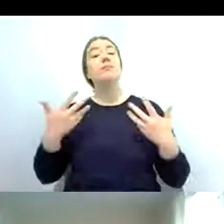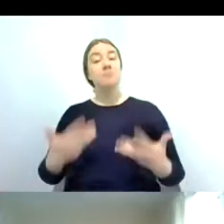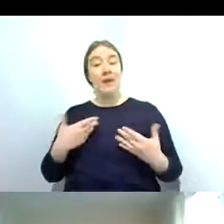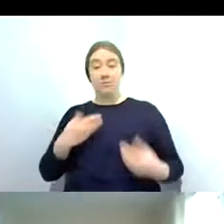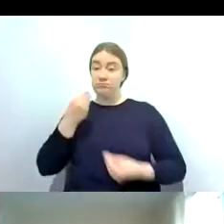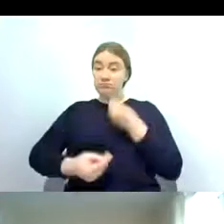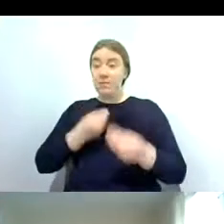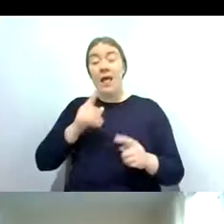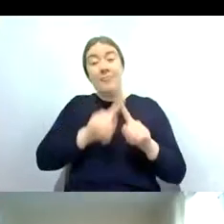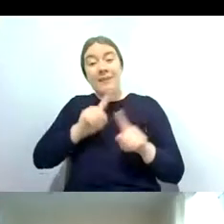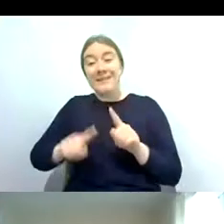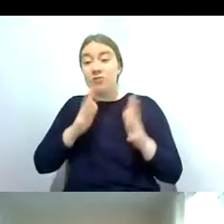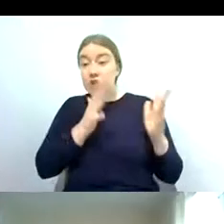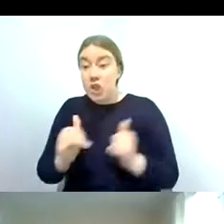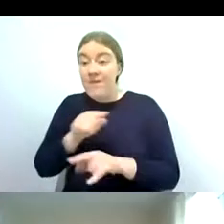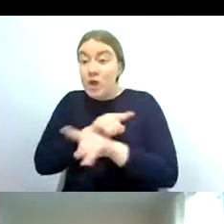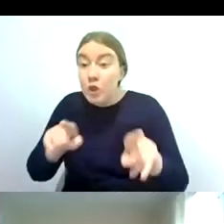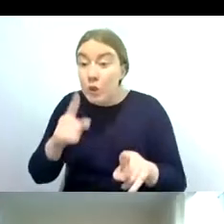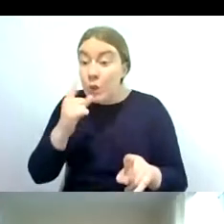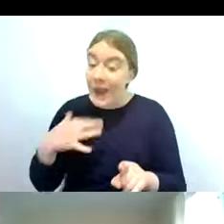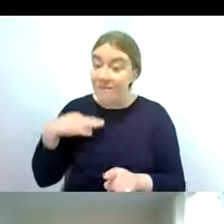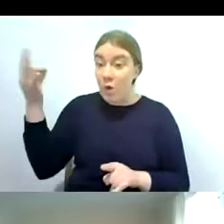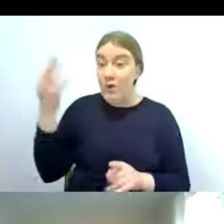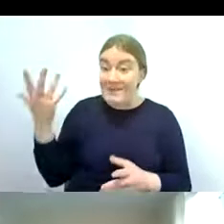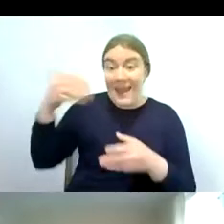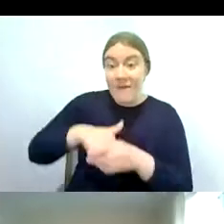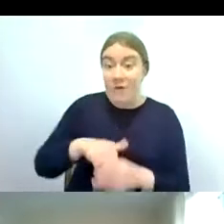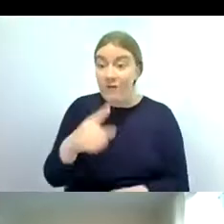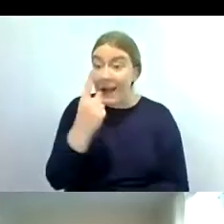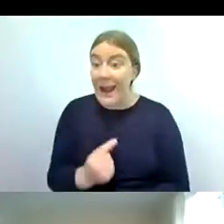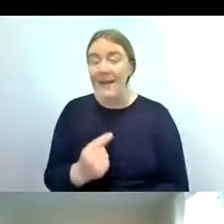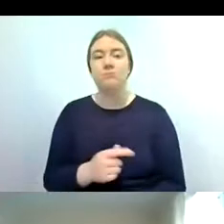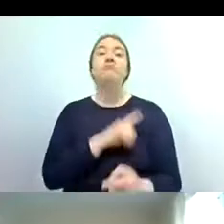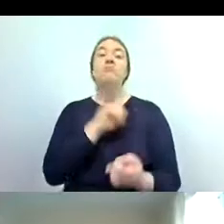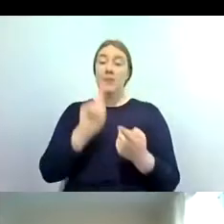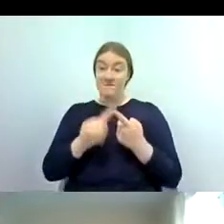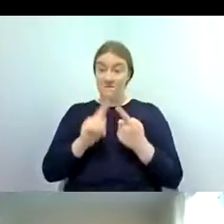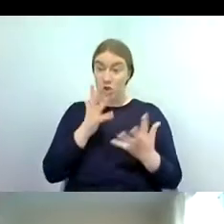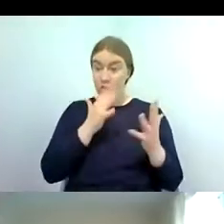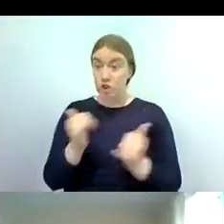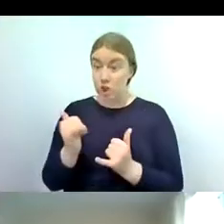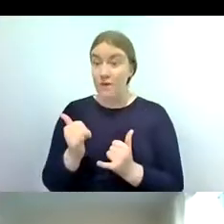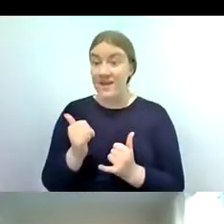you can get involved with as a volunteer so the first survey that the partnership